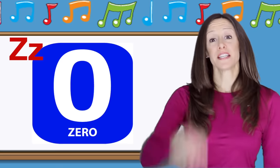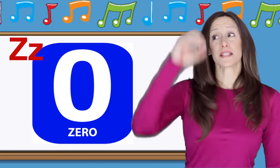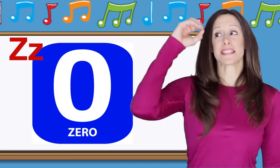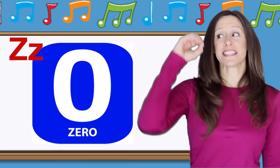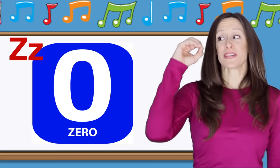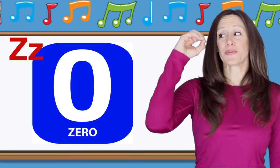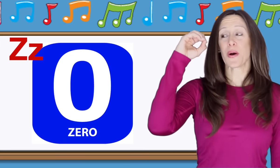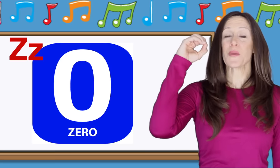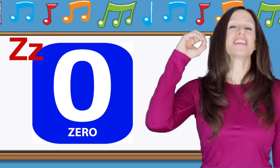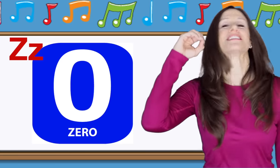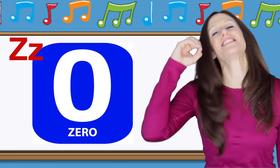Z is for Zero